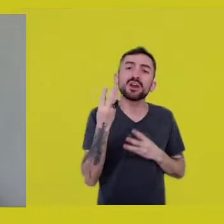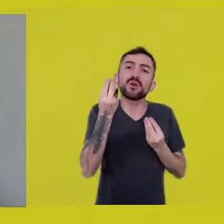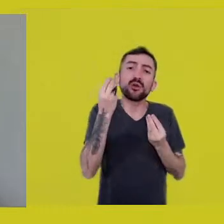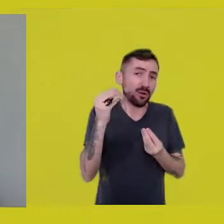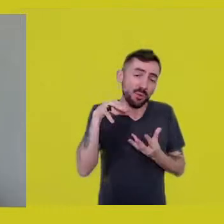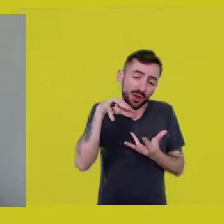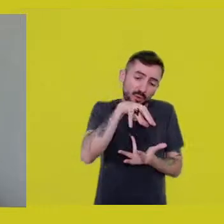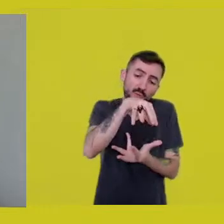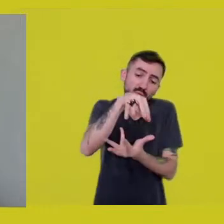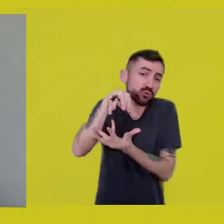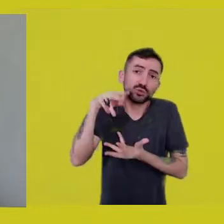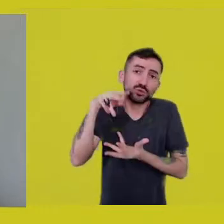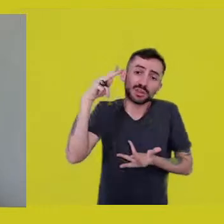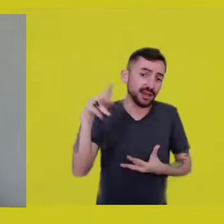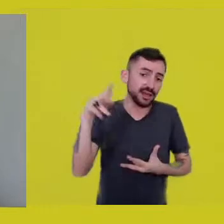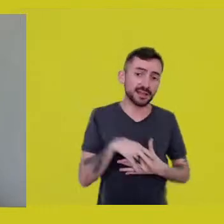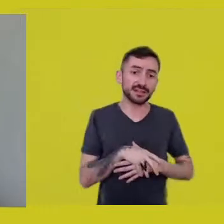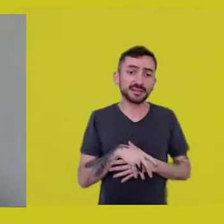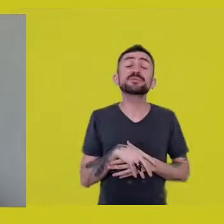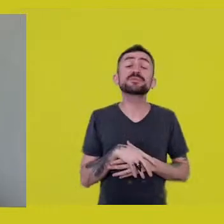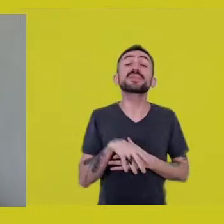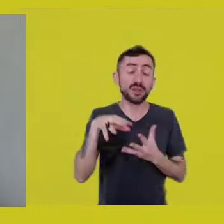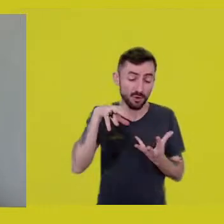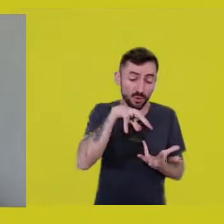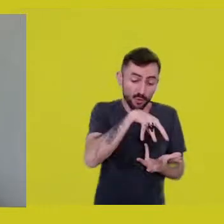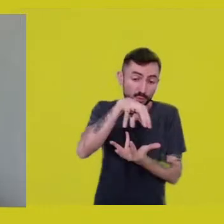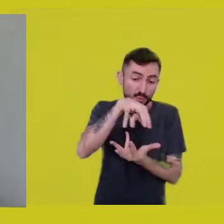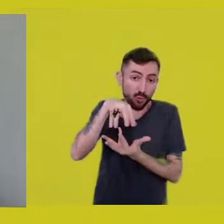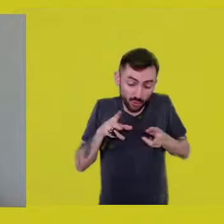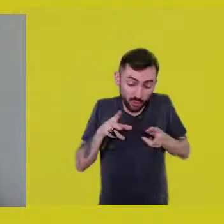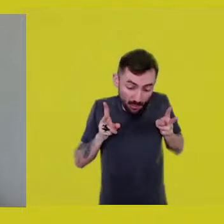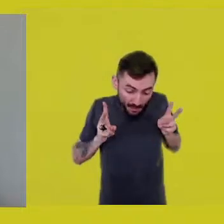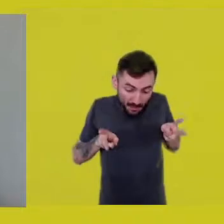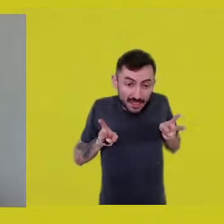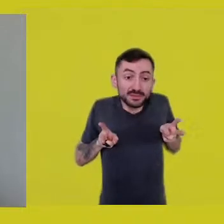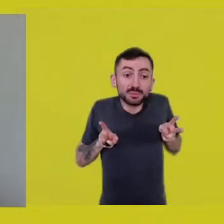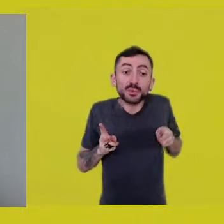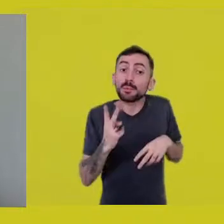And in this material world, he was treated as someone... kind of...